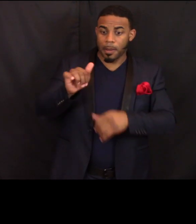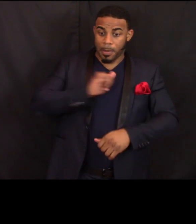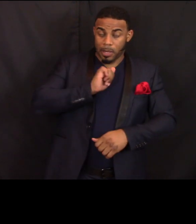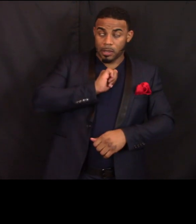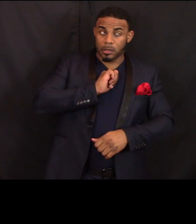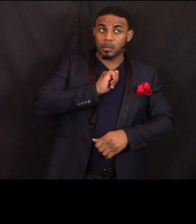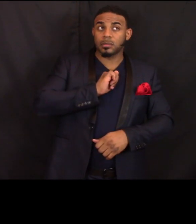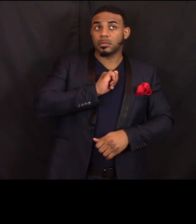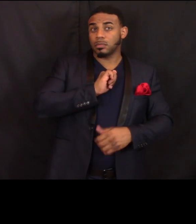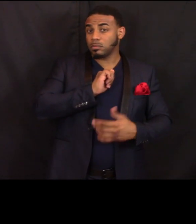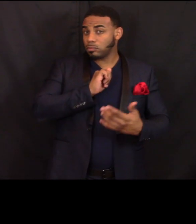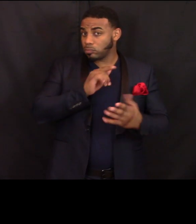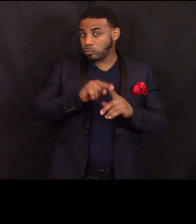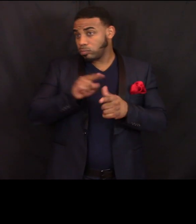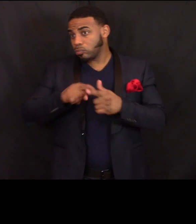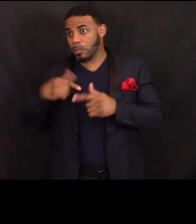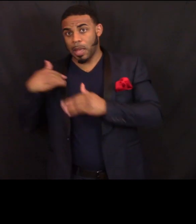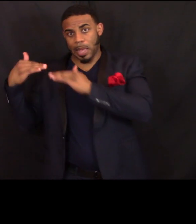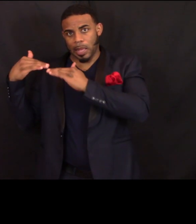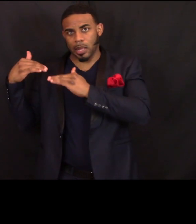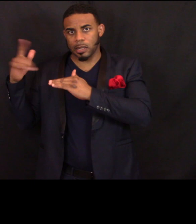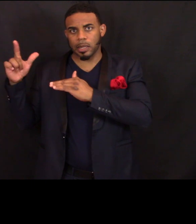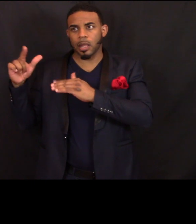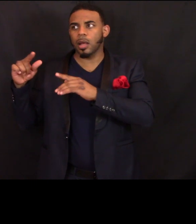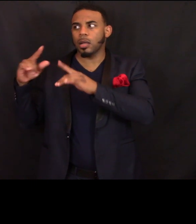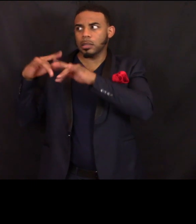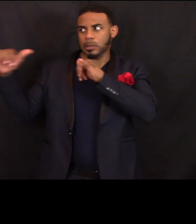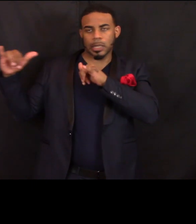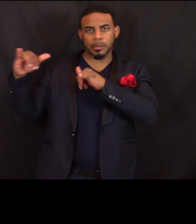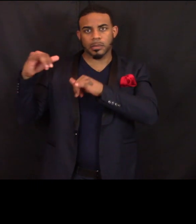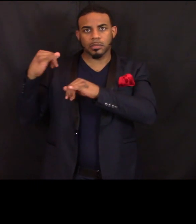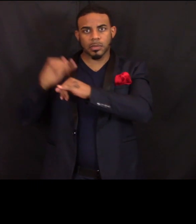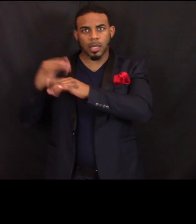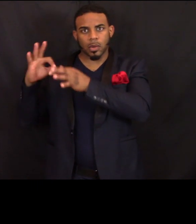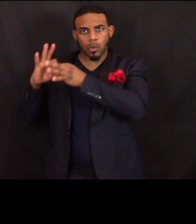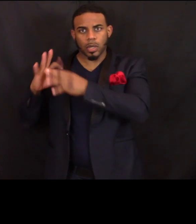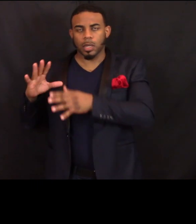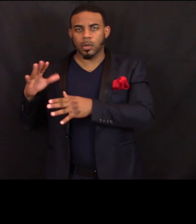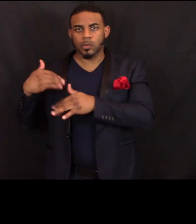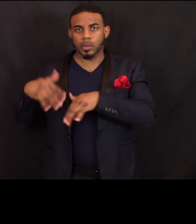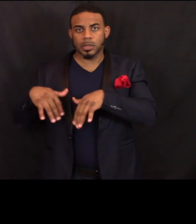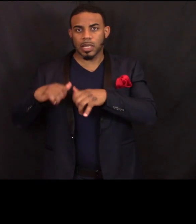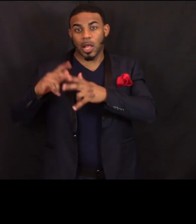or my colleague who is a site coordinator. We take a third look at everything